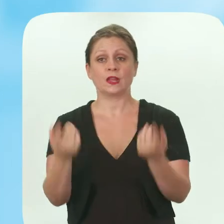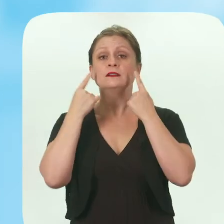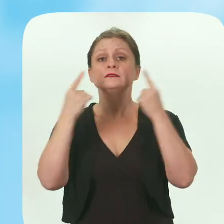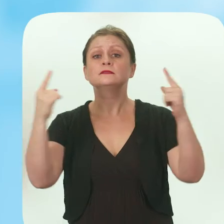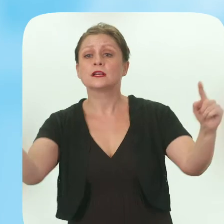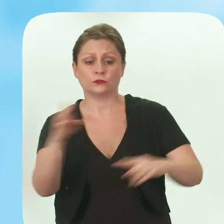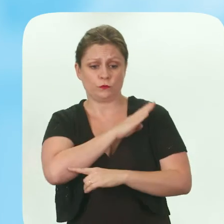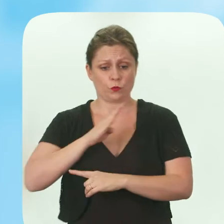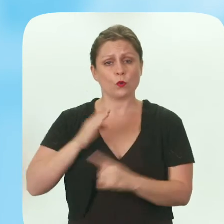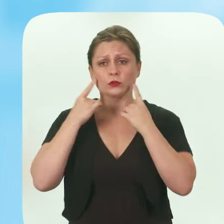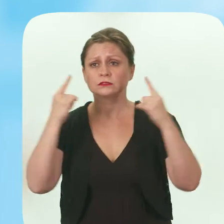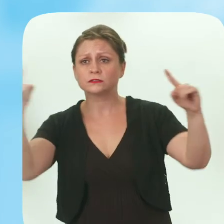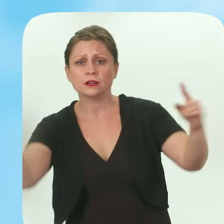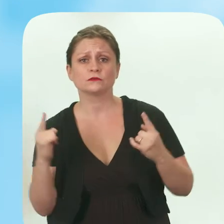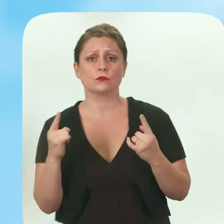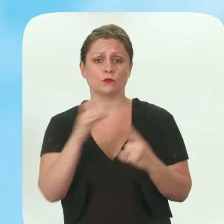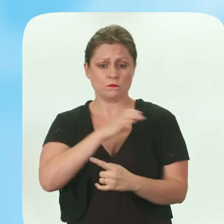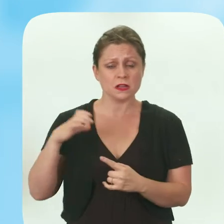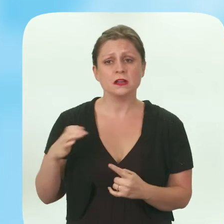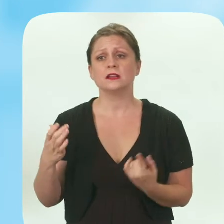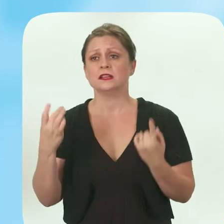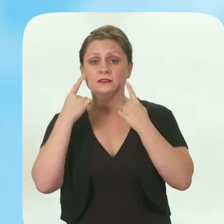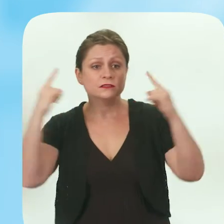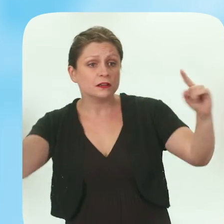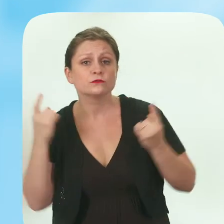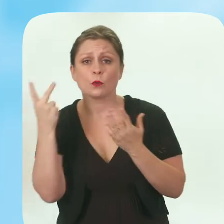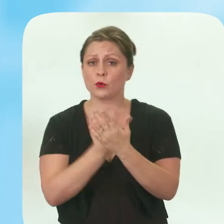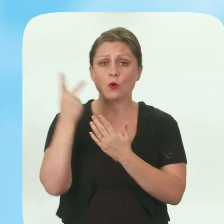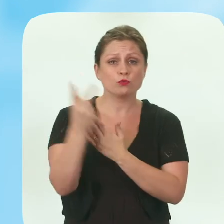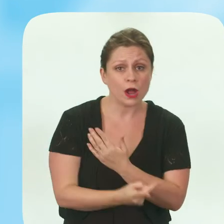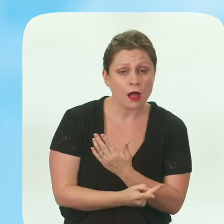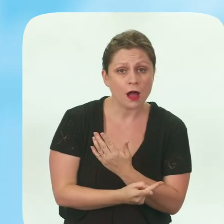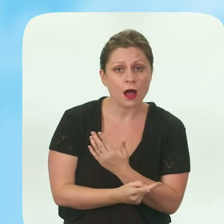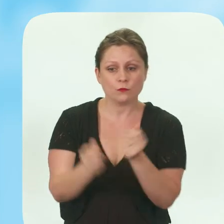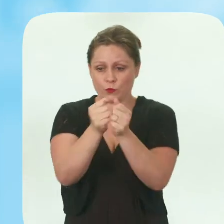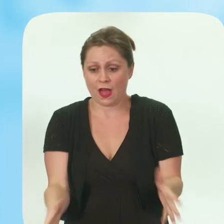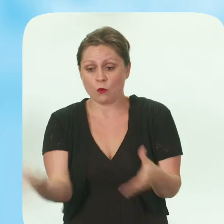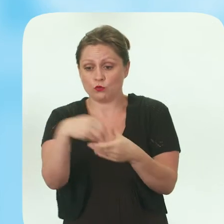There's no way that you can be an effective board or an effective committee or do any kind of effective programming for young people